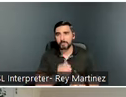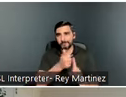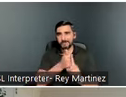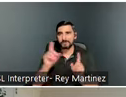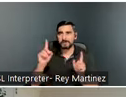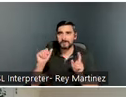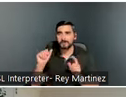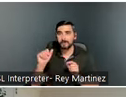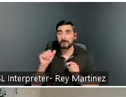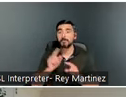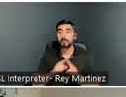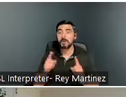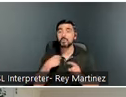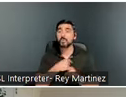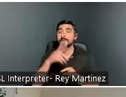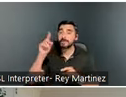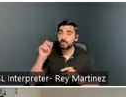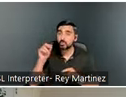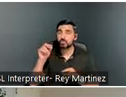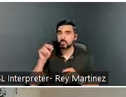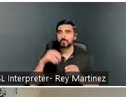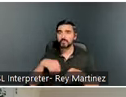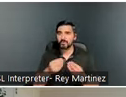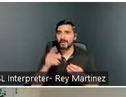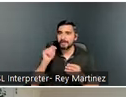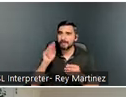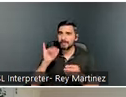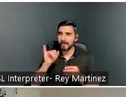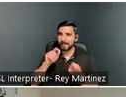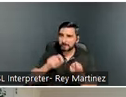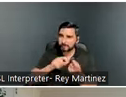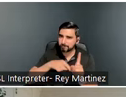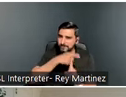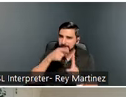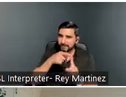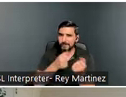we provide brain injury-specific supports onsite, so therefore, we want to select folks that would